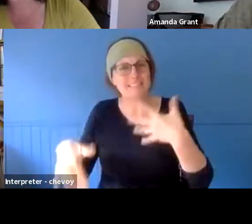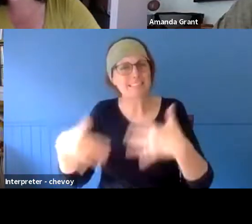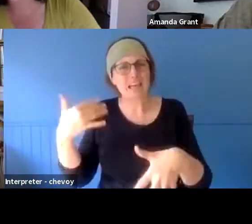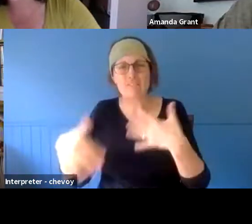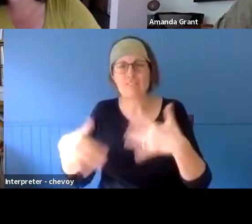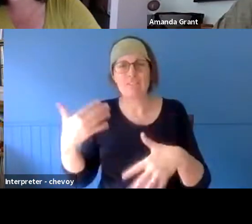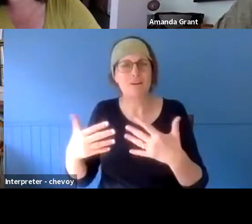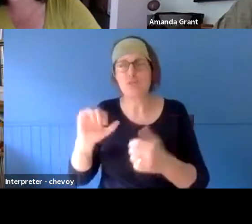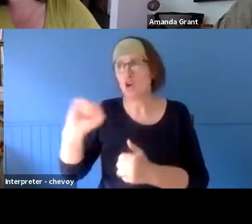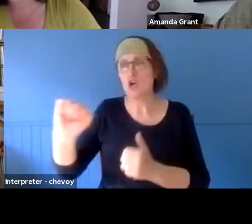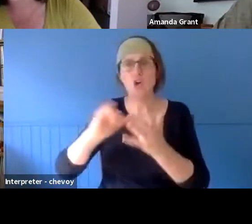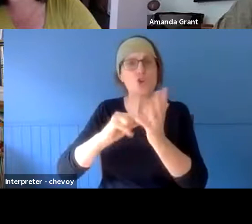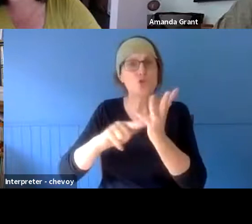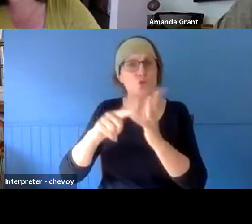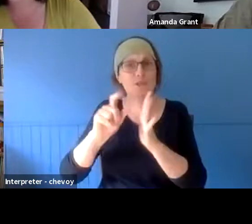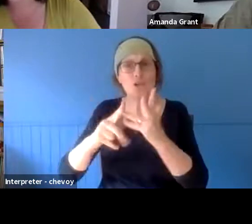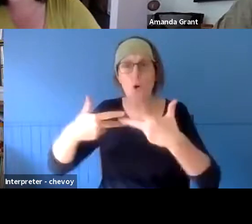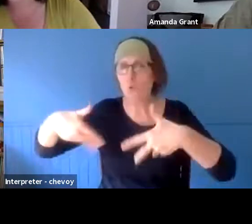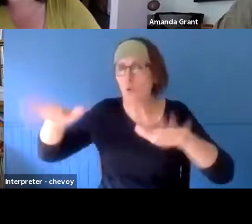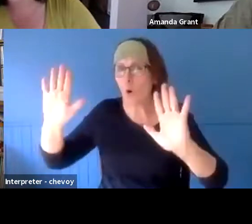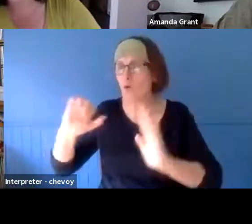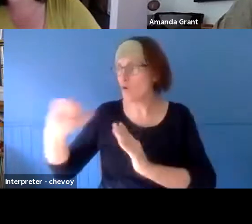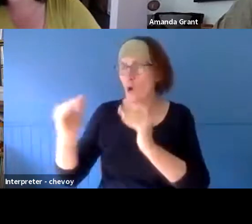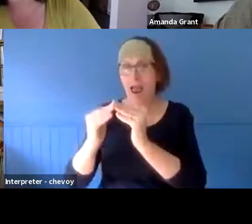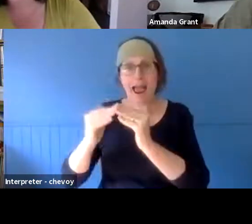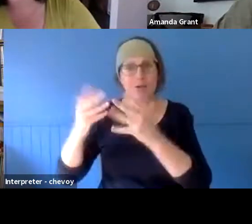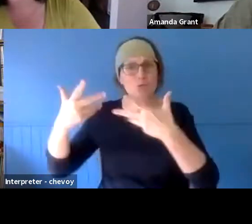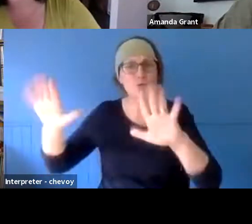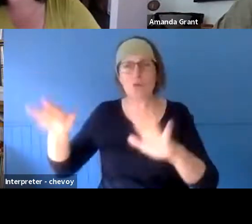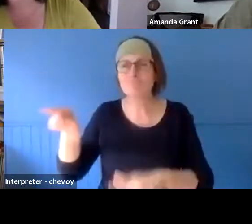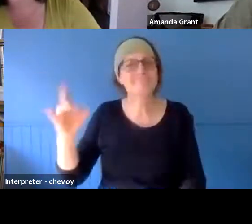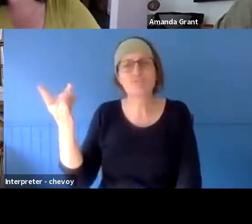that she just was not able to undertake the work. And so it all